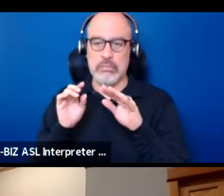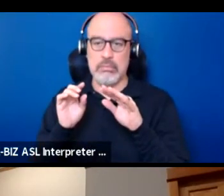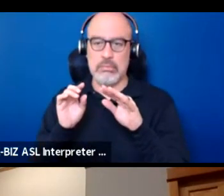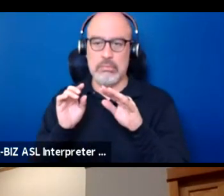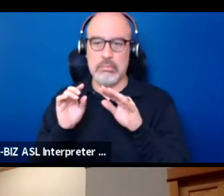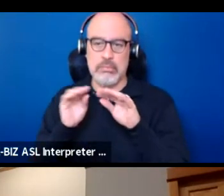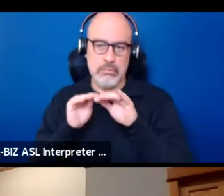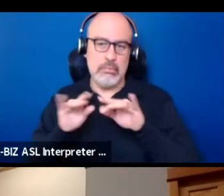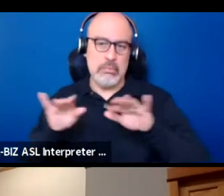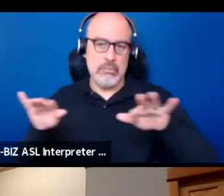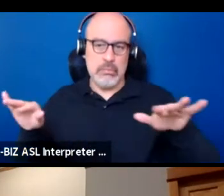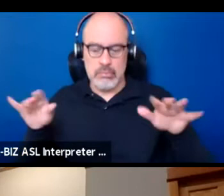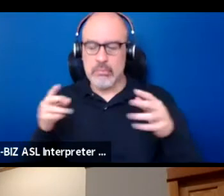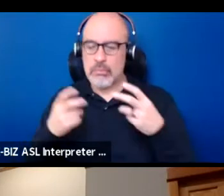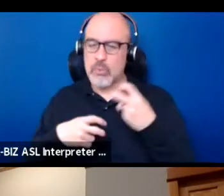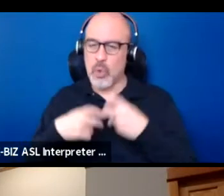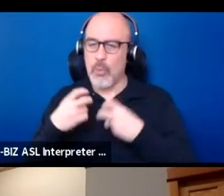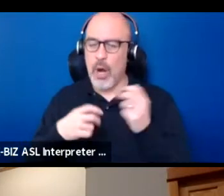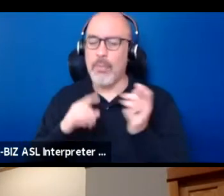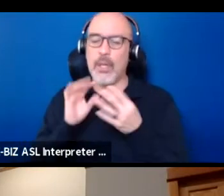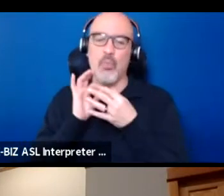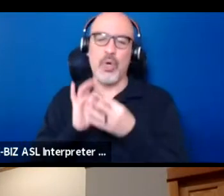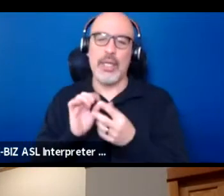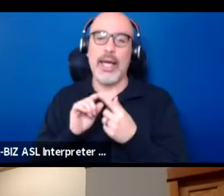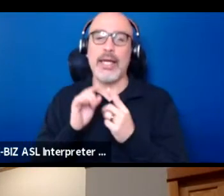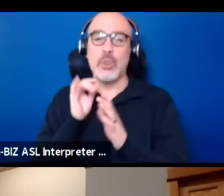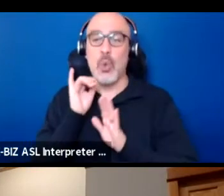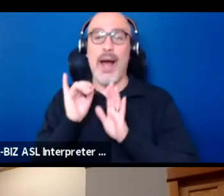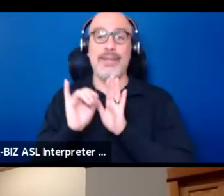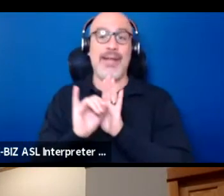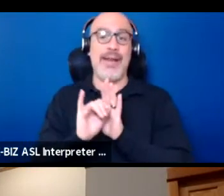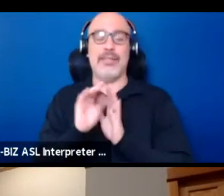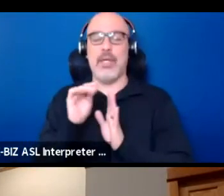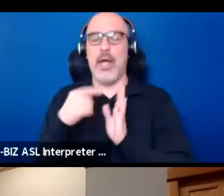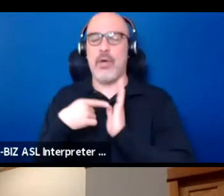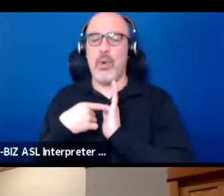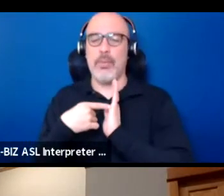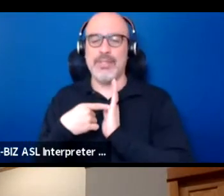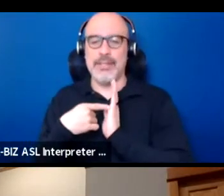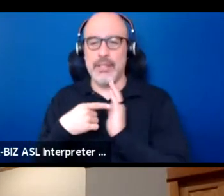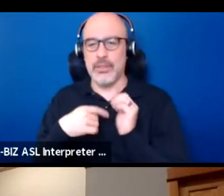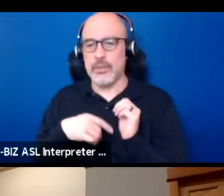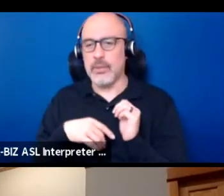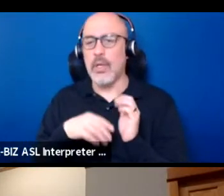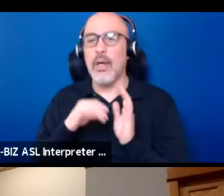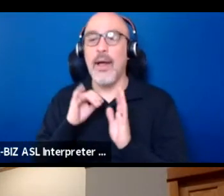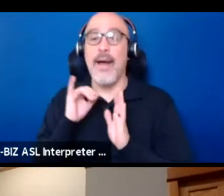and problematic that has to do with identity and representation and identity fraud.